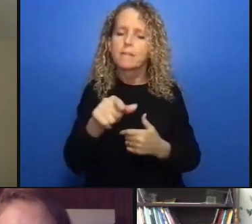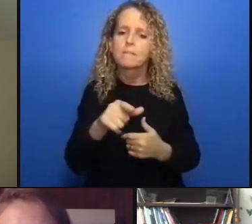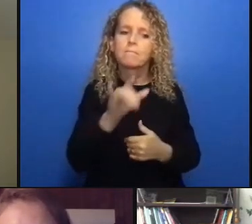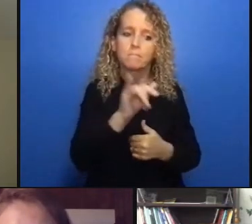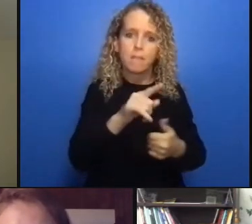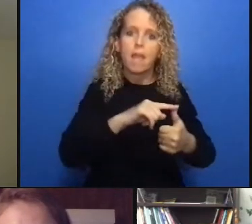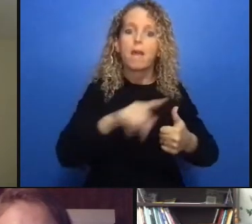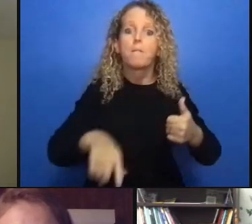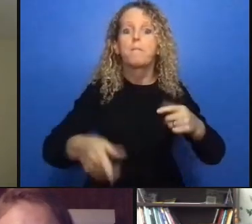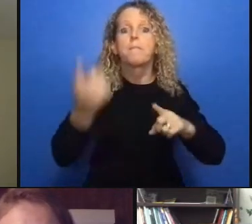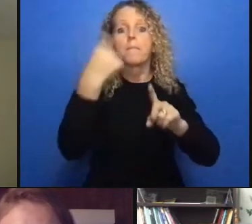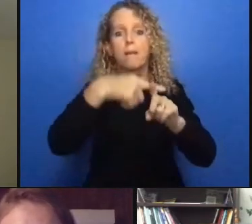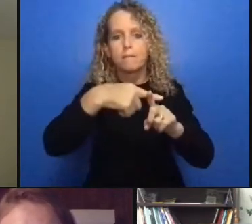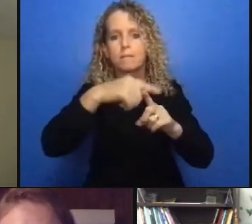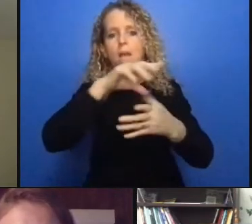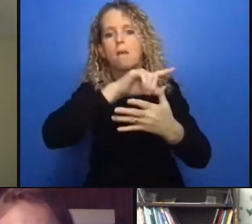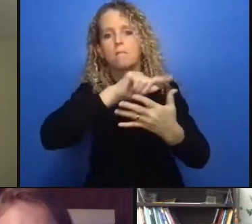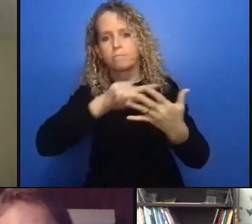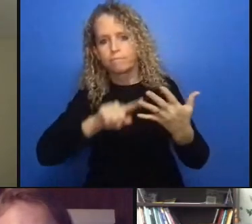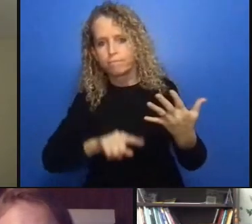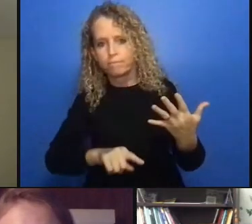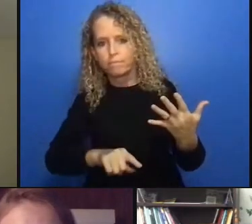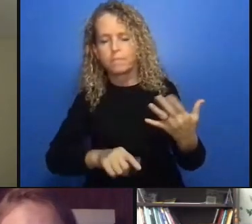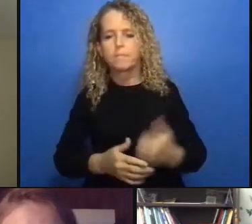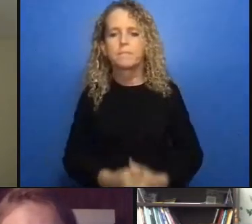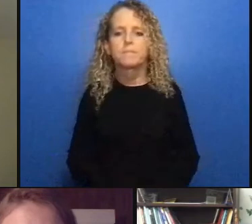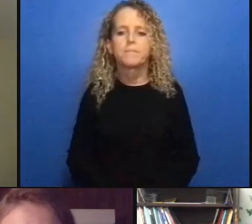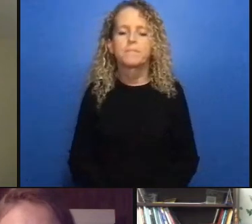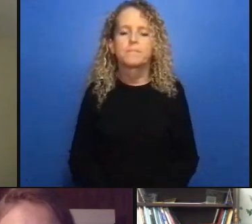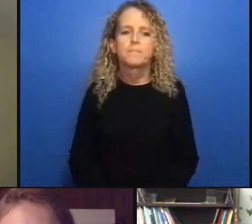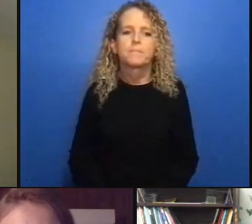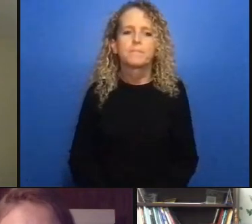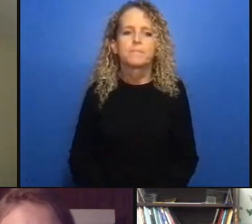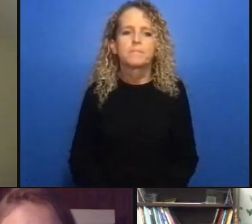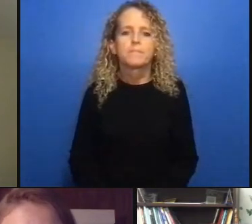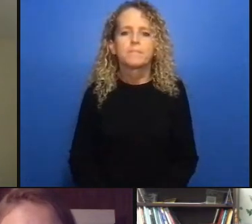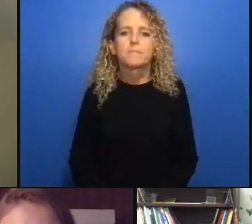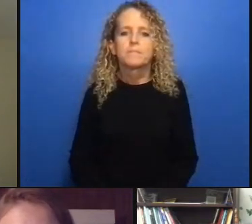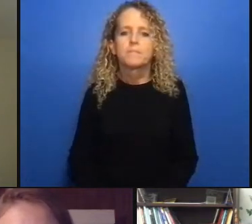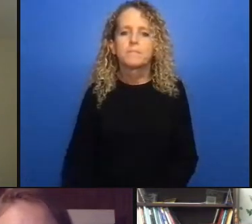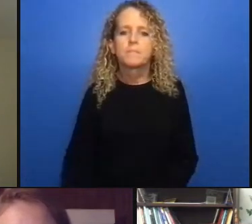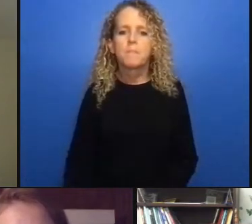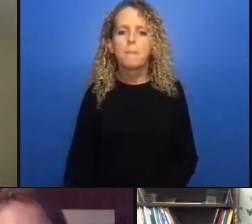out often set people up to fail to breach those conditions like don't drink alcohol and you're